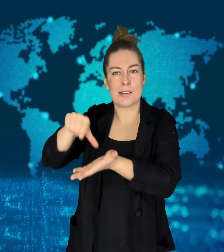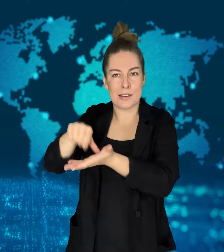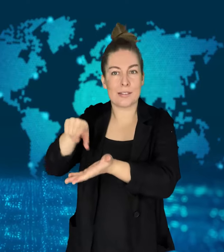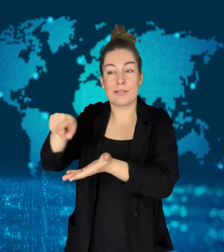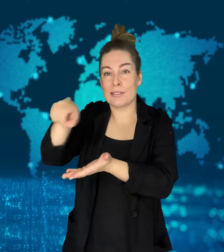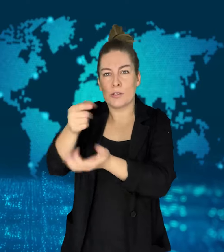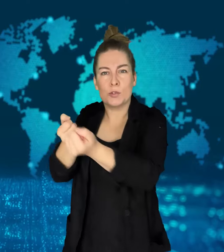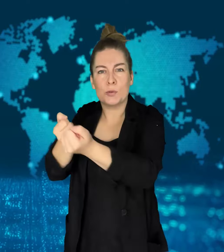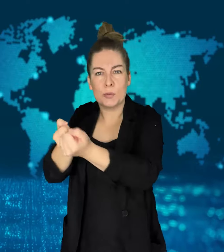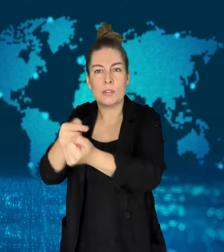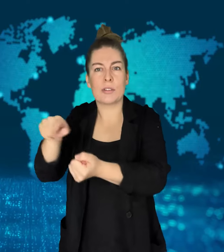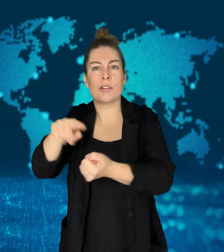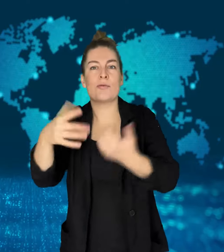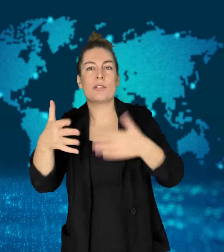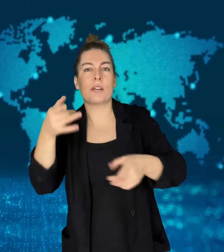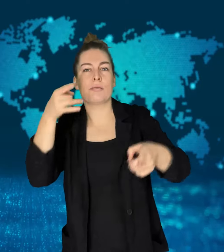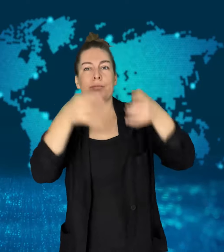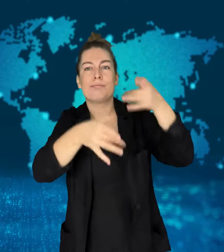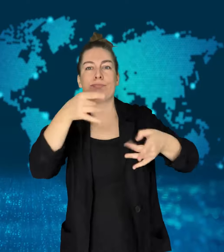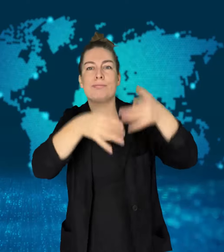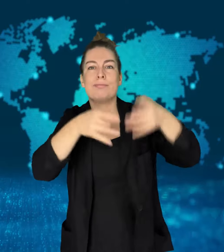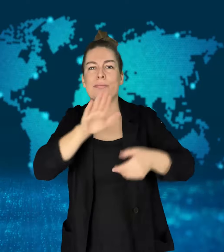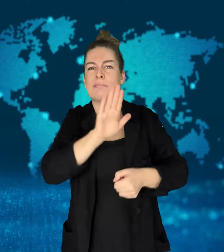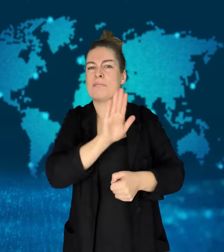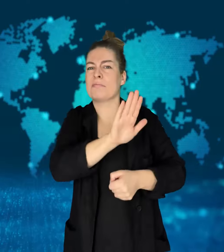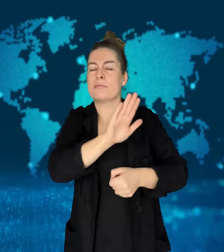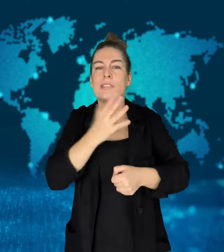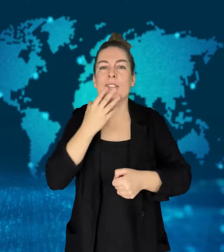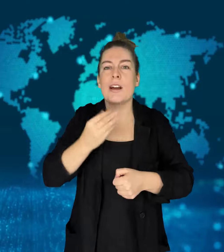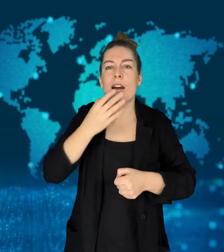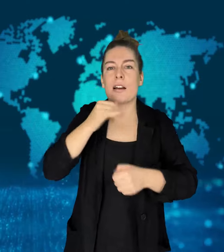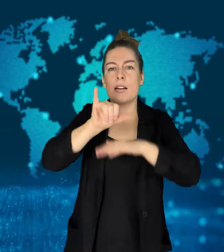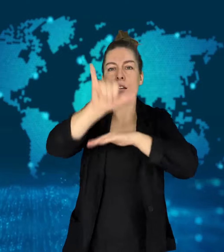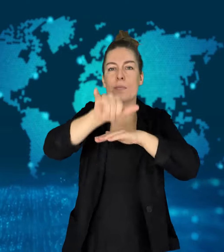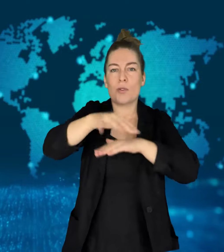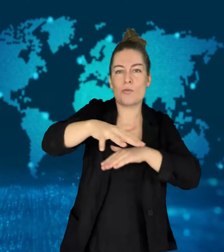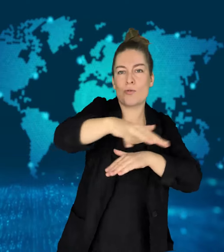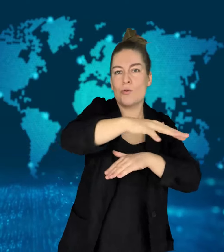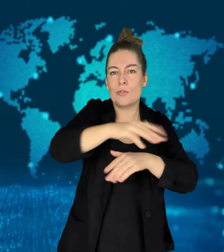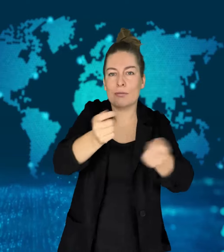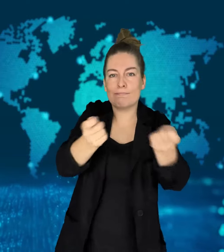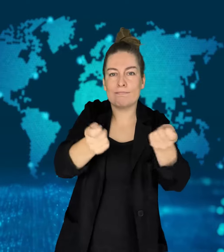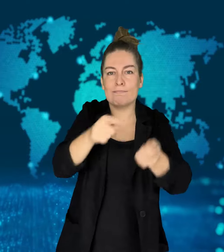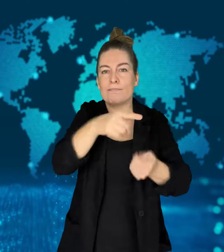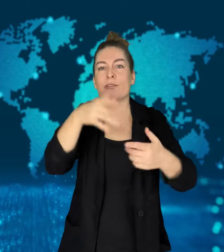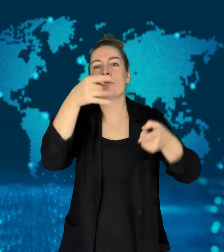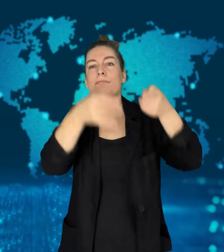The Lebanese movement, backed by Iran, says 62 rockets hit